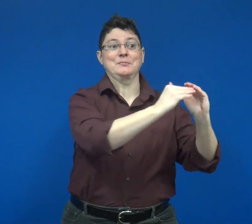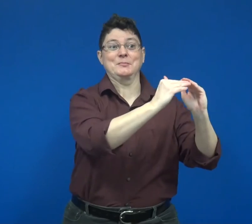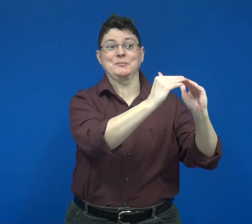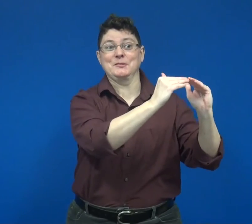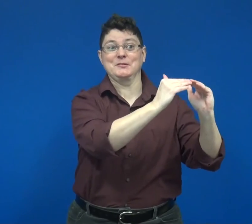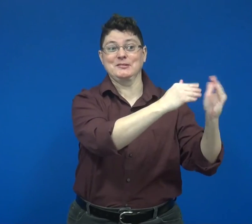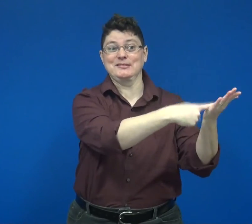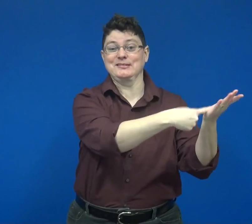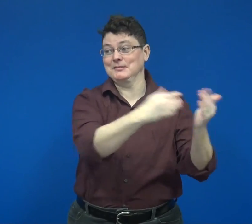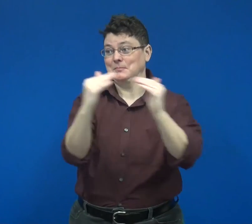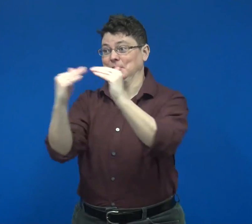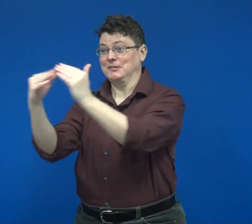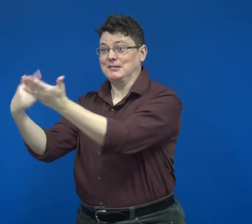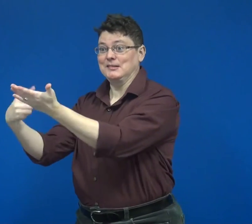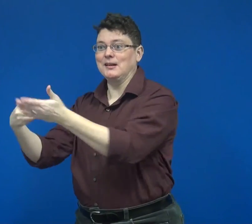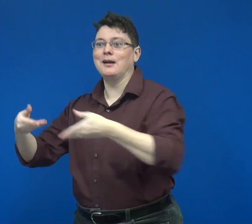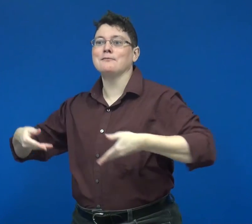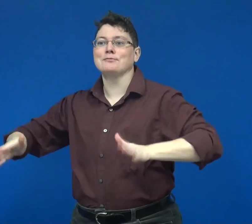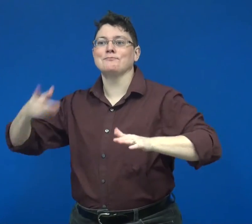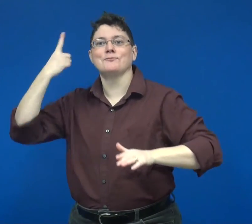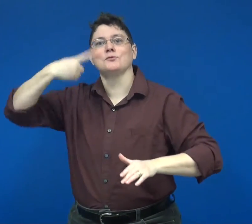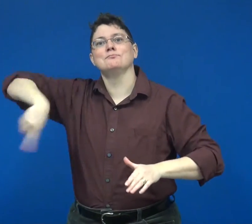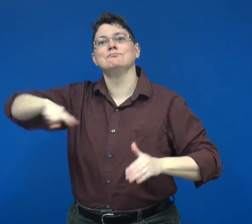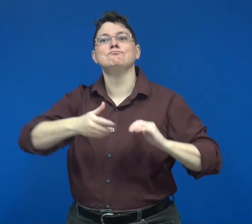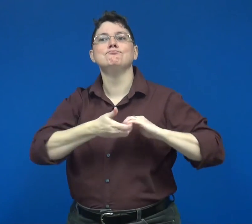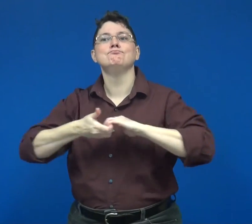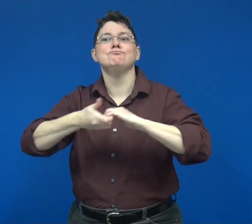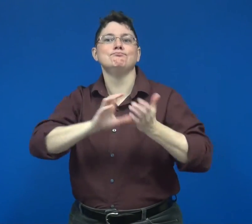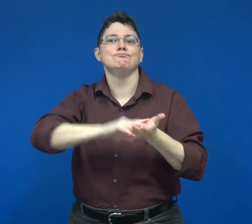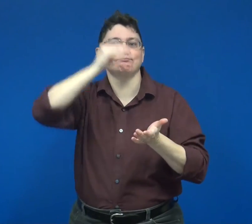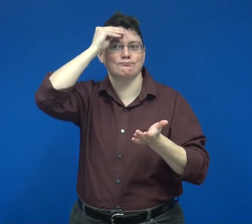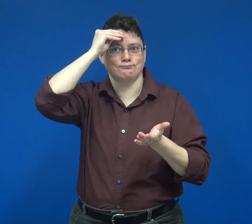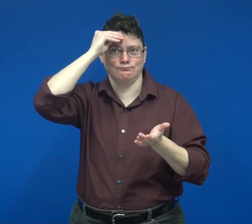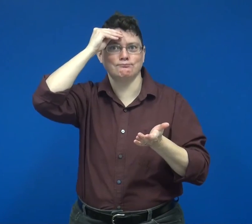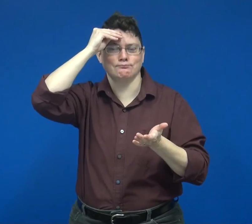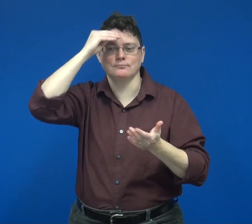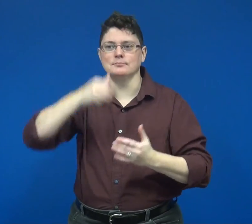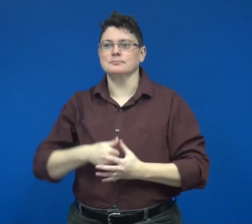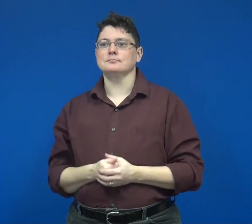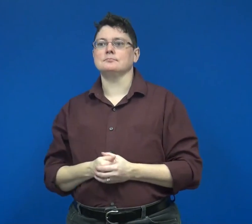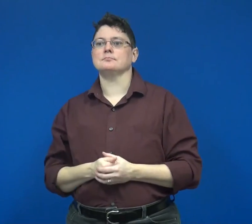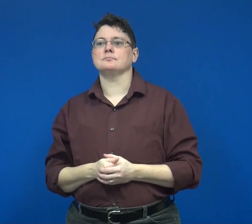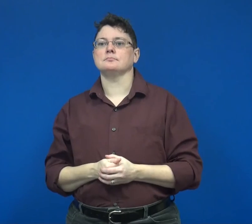This peer discussion allowed for collaborative learning to take place among peers.